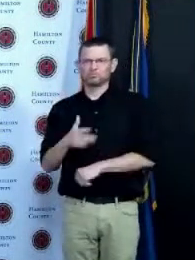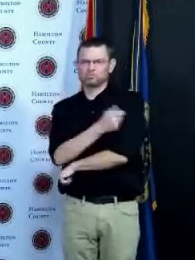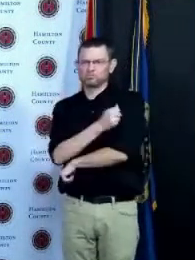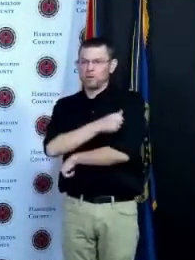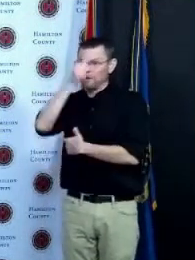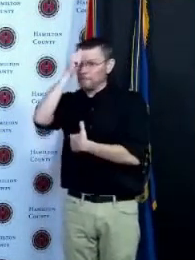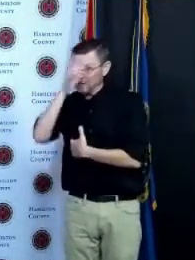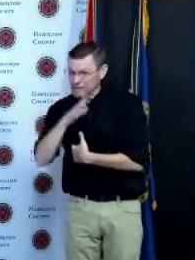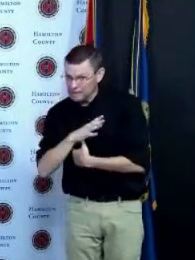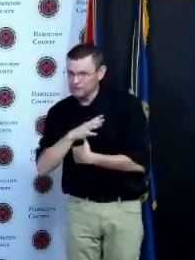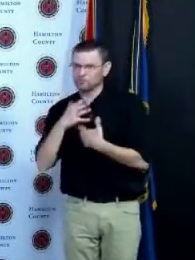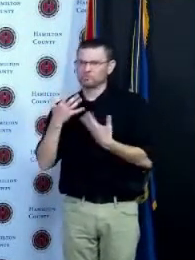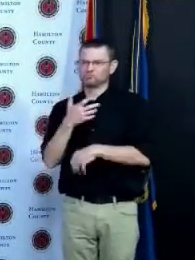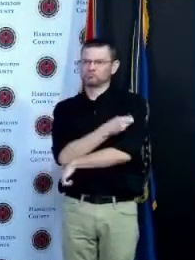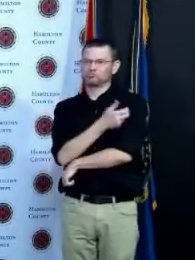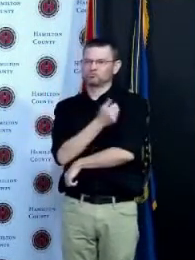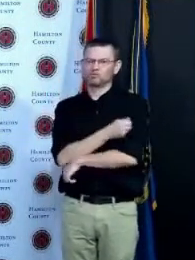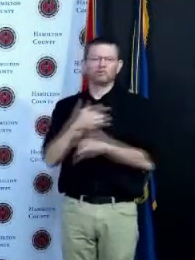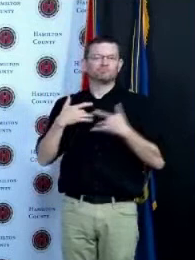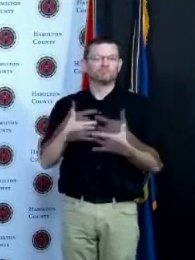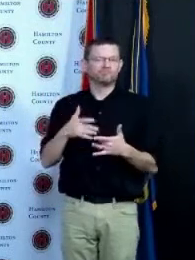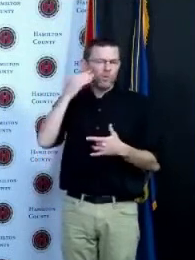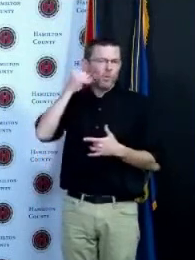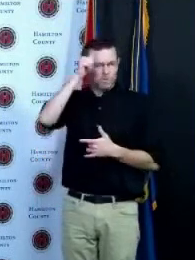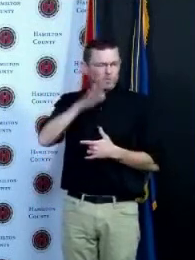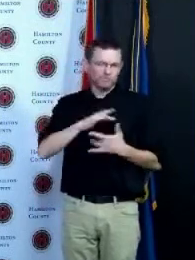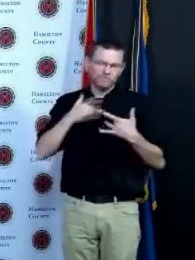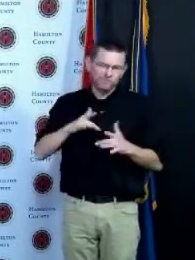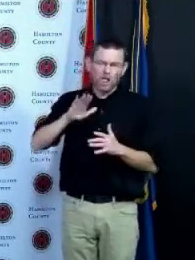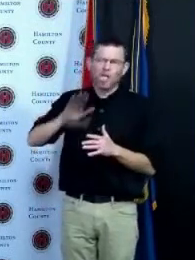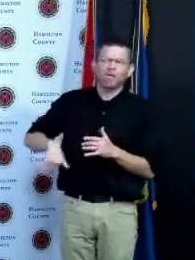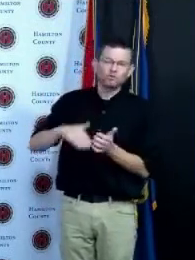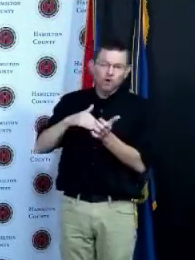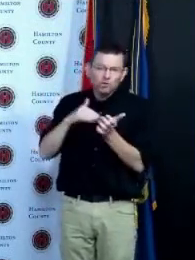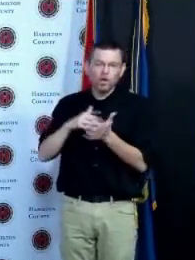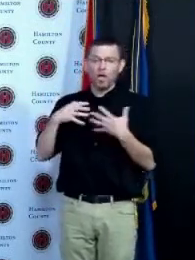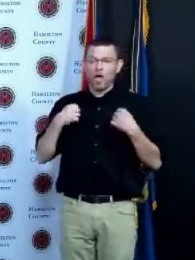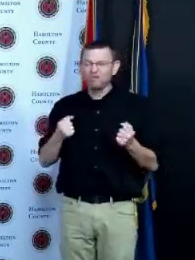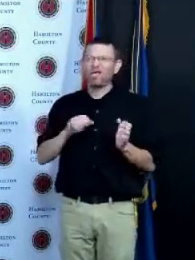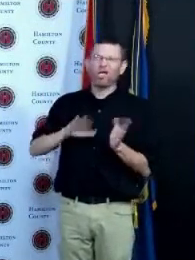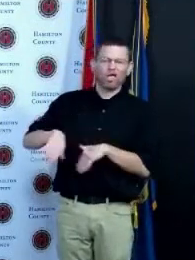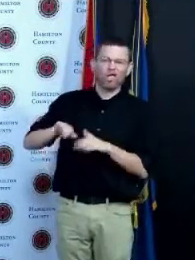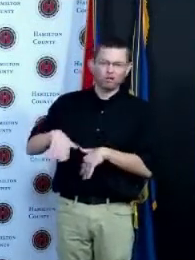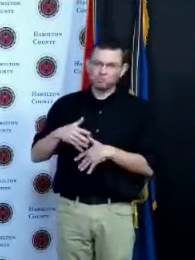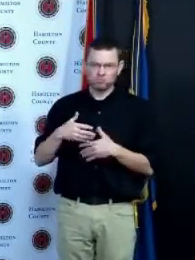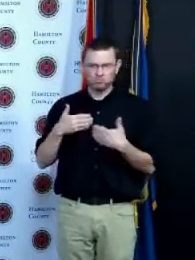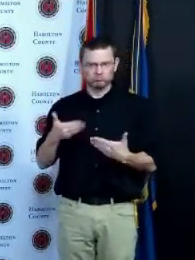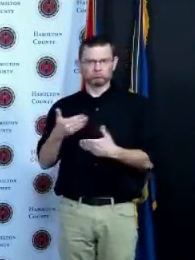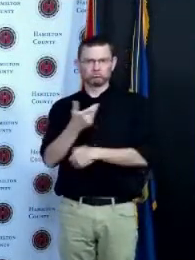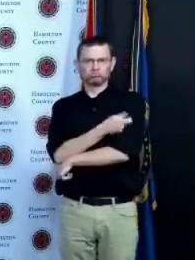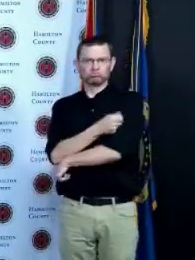much number two when you have Dr Anthony Fauci and Joe Biden say get vaccinated there's a visceral